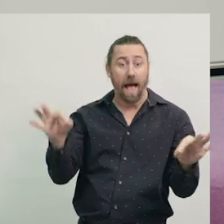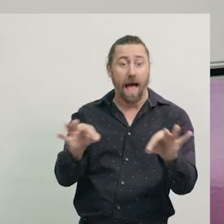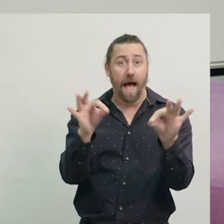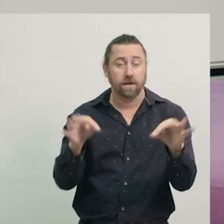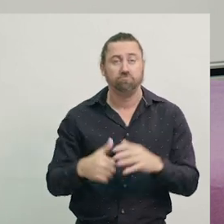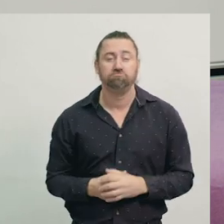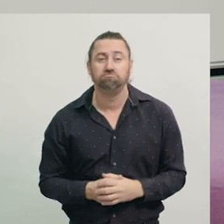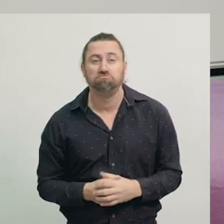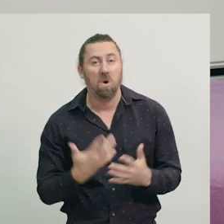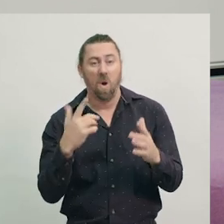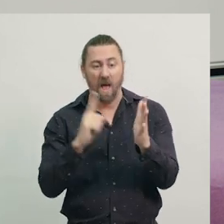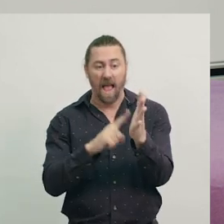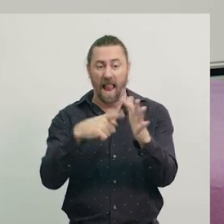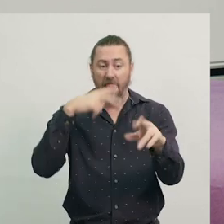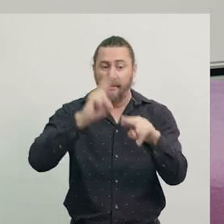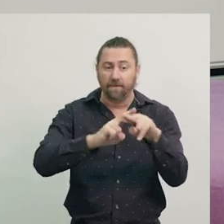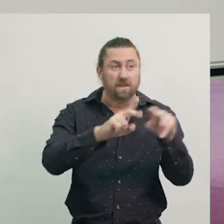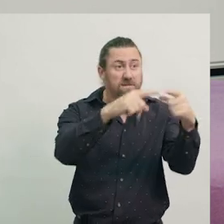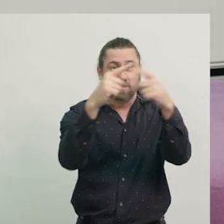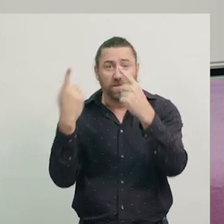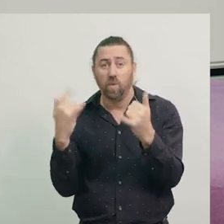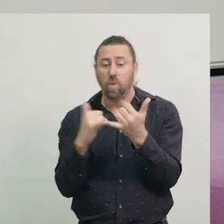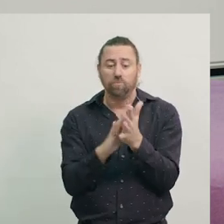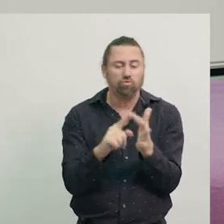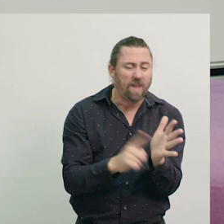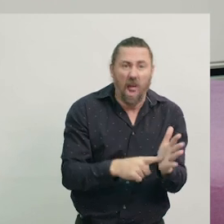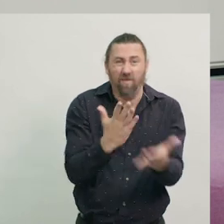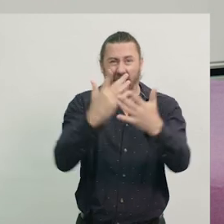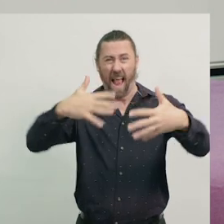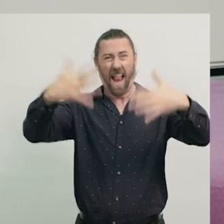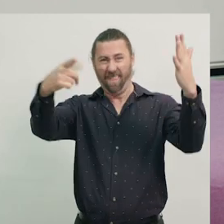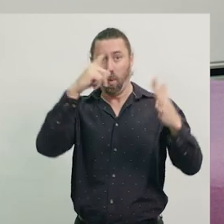like different types of leaves or shells. Anything at all!